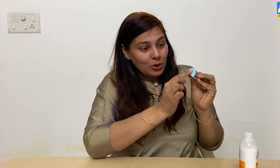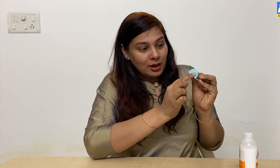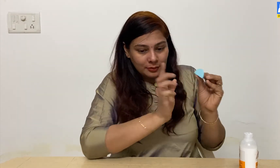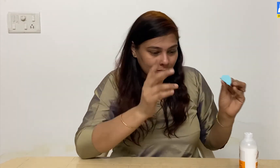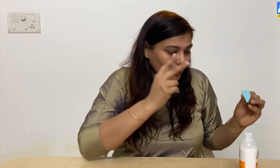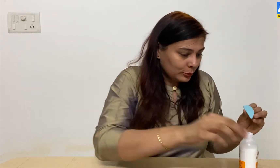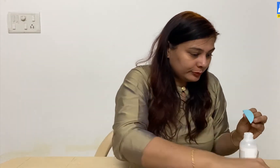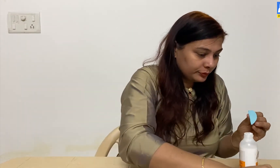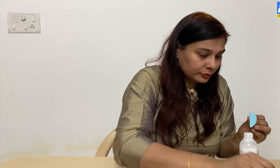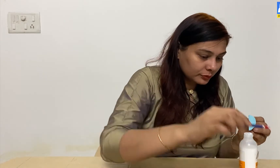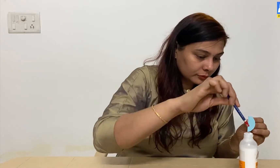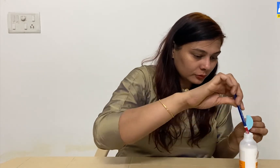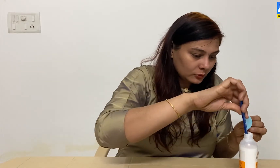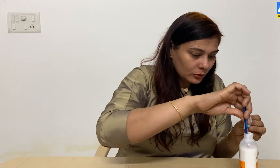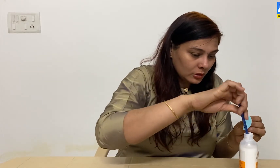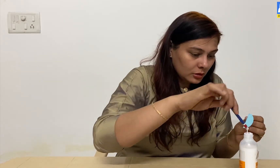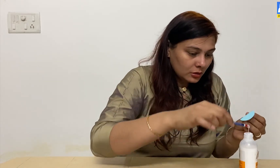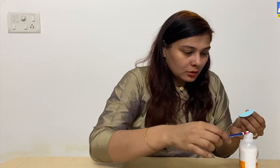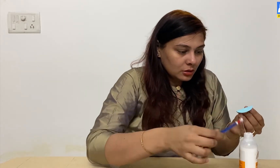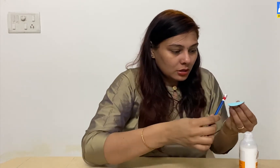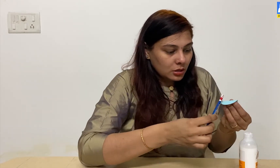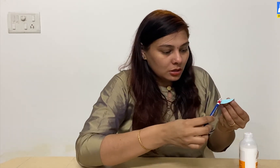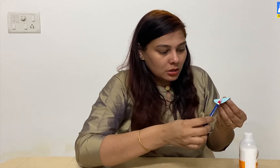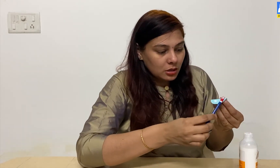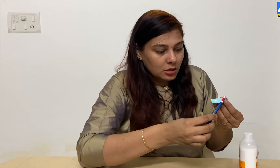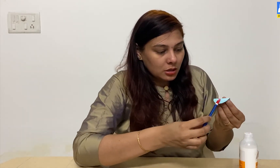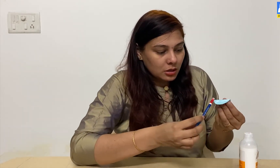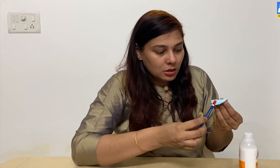Then in half portion of circle, apply glue on it.